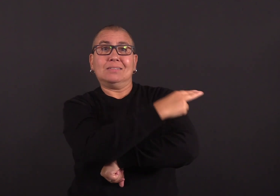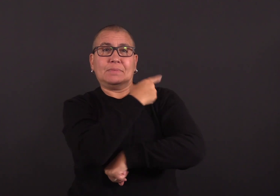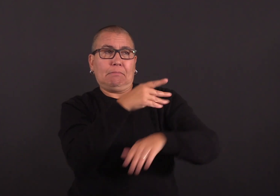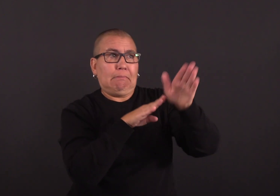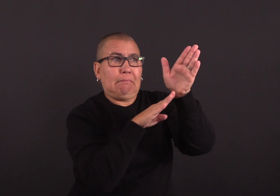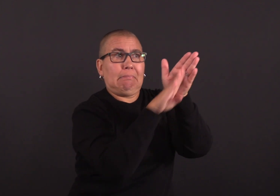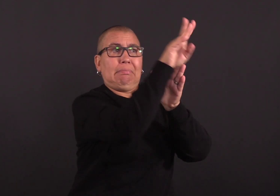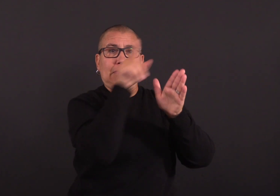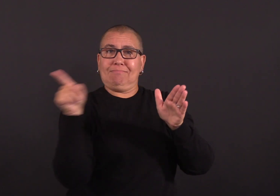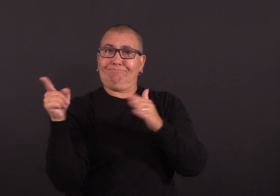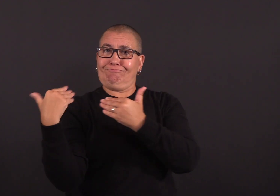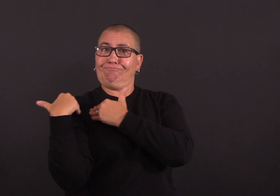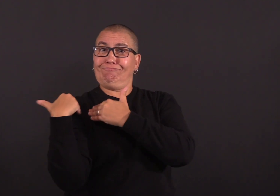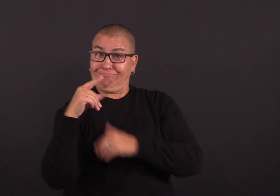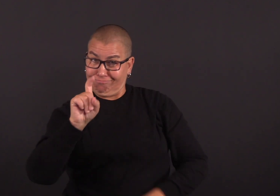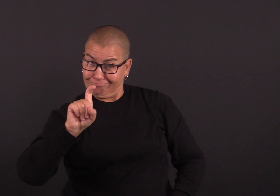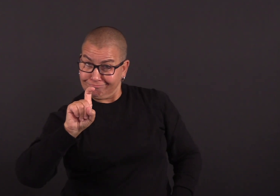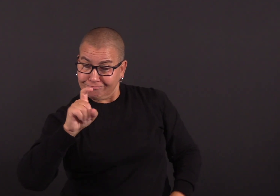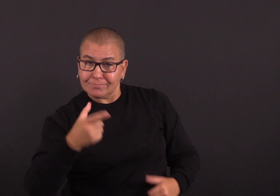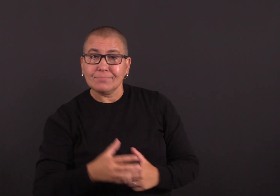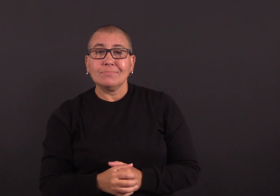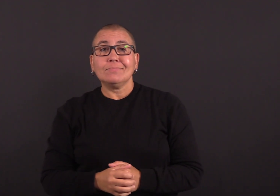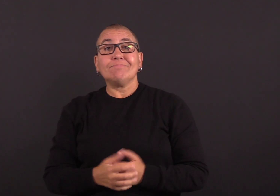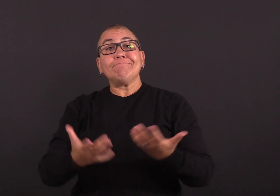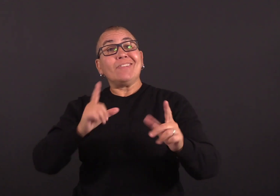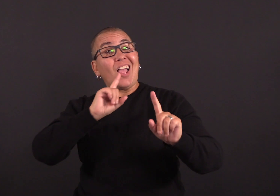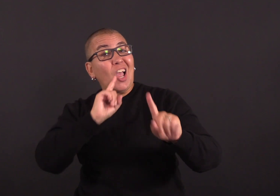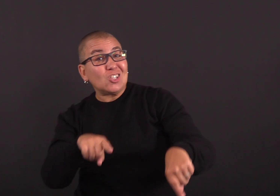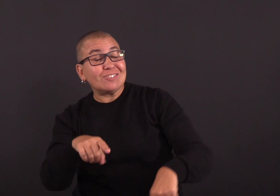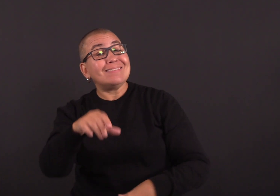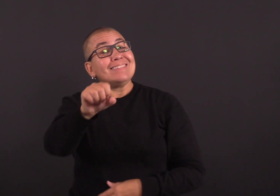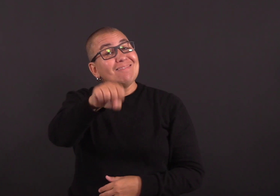in COVID-19 hospitaliza>ons? Most likely. This year, in the